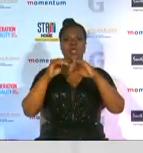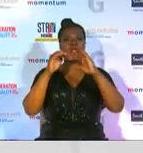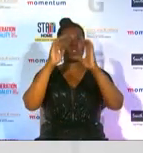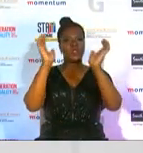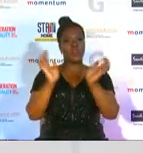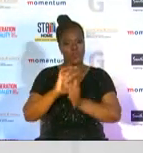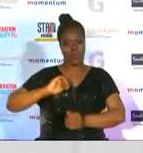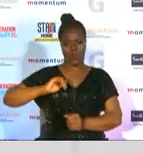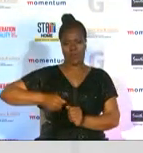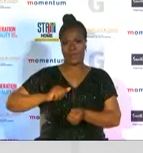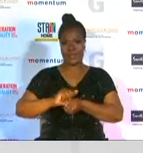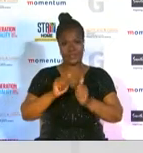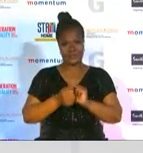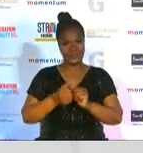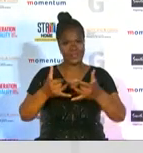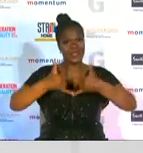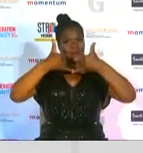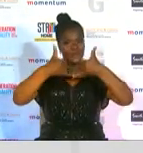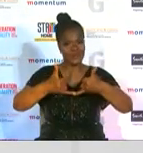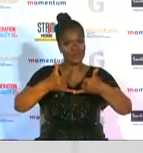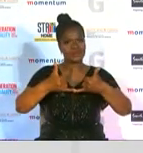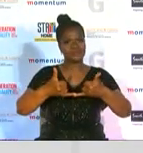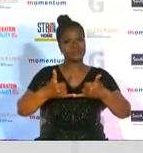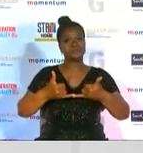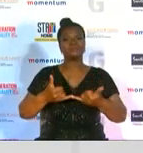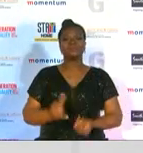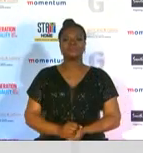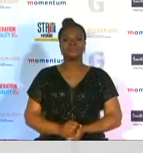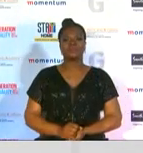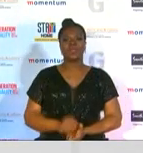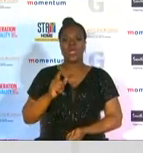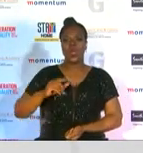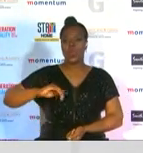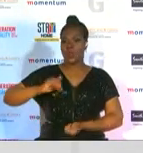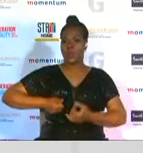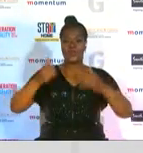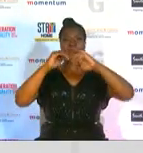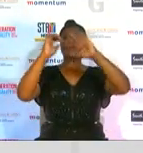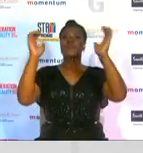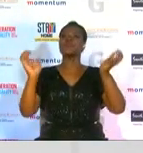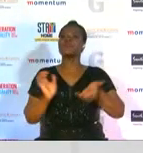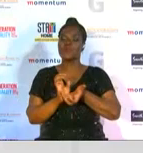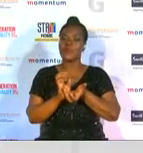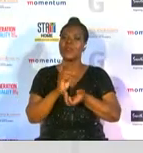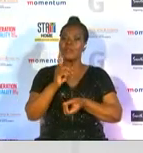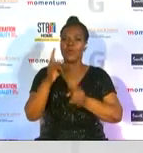award this award lords women on the global stage who are championing women's sport through winning performances